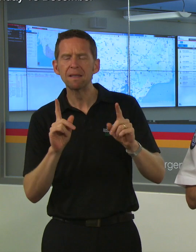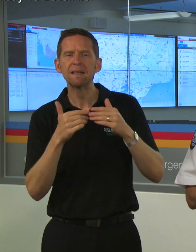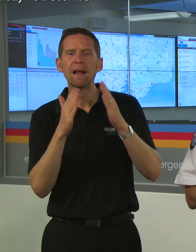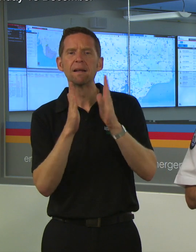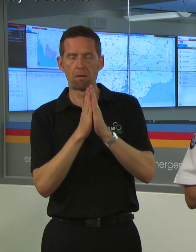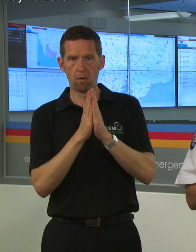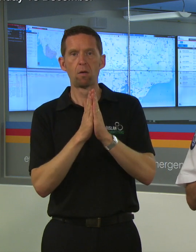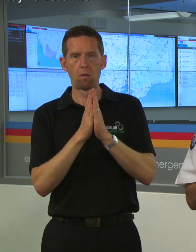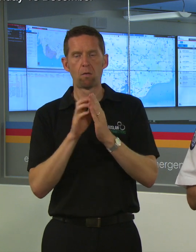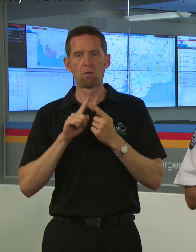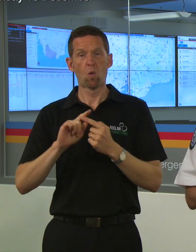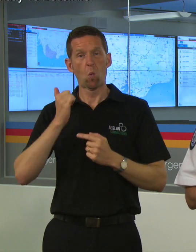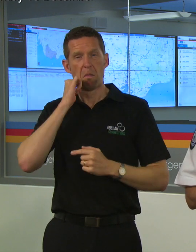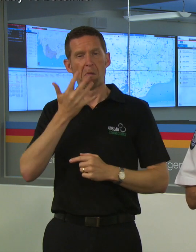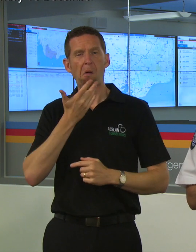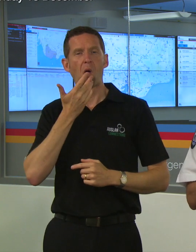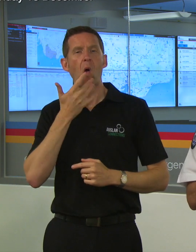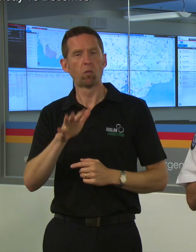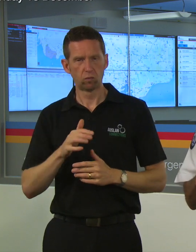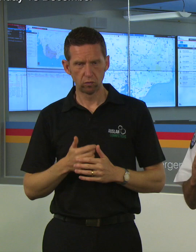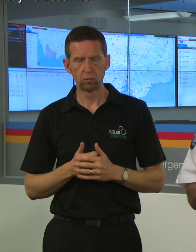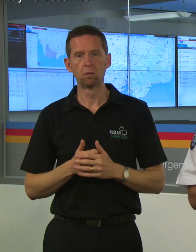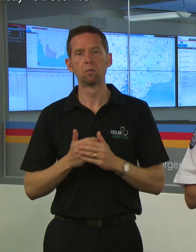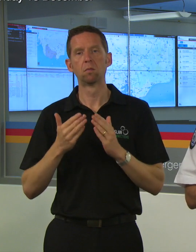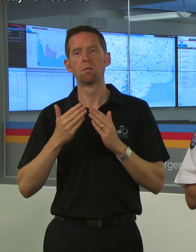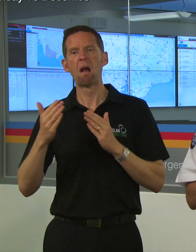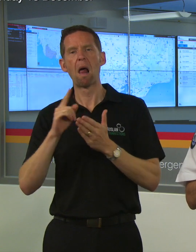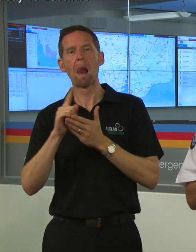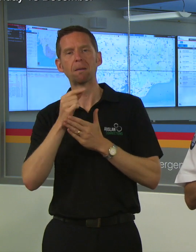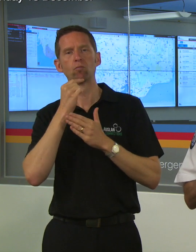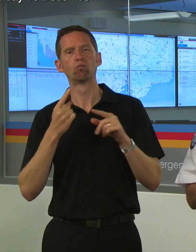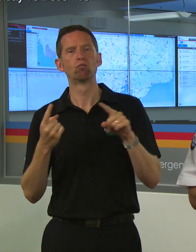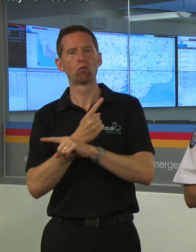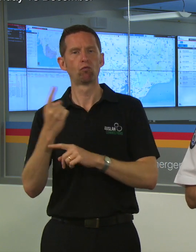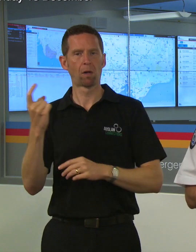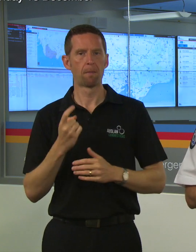and hot across most parts with a change moving through, so stay tuned about what